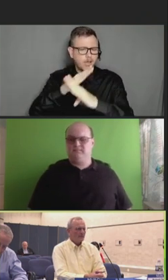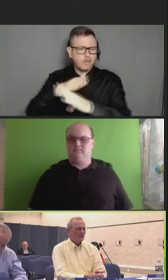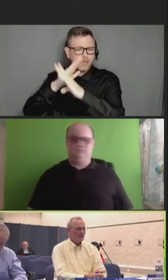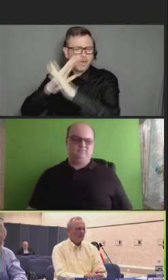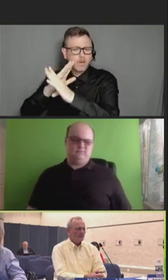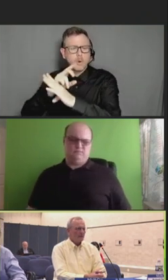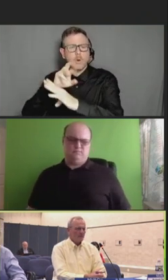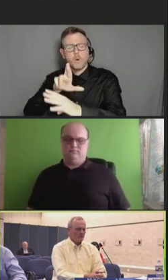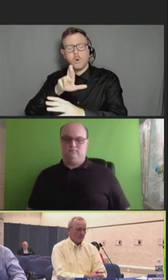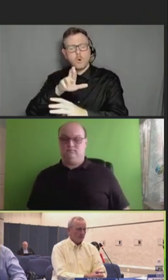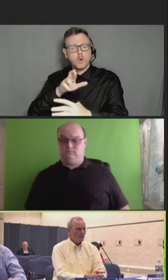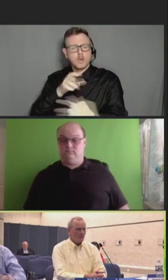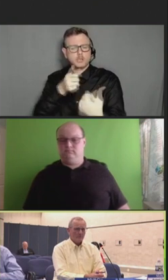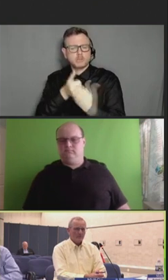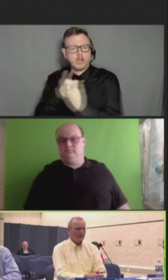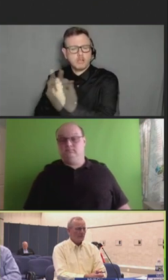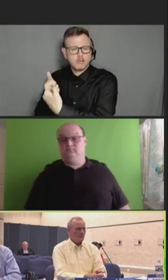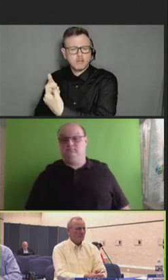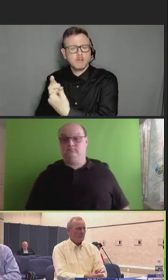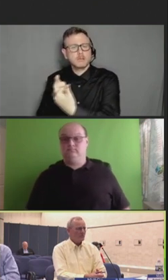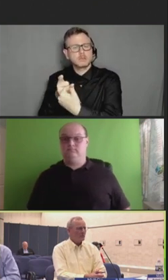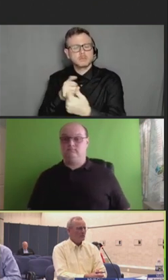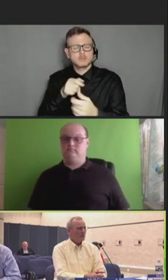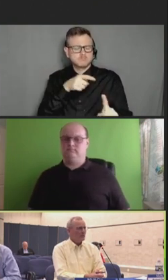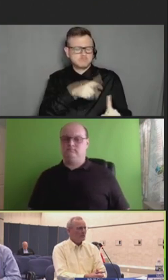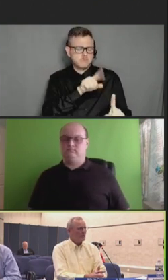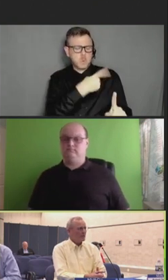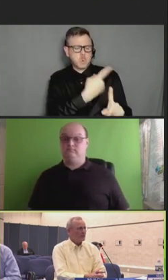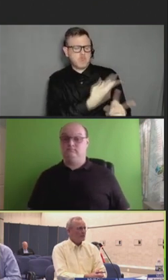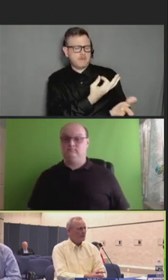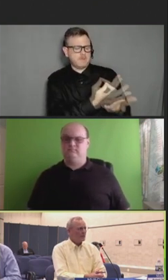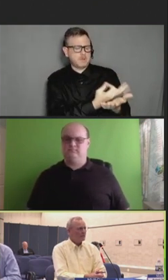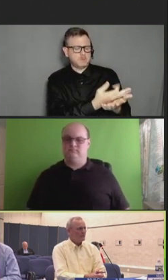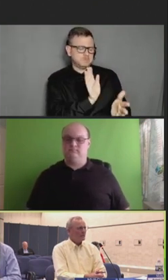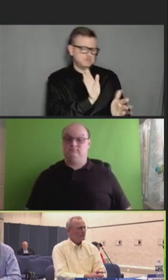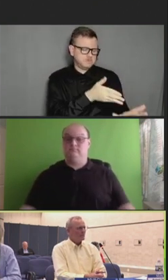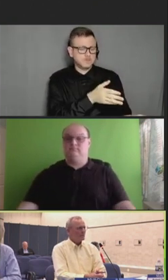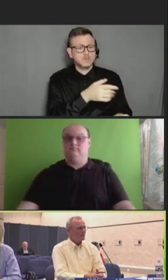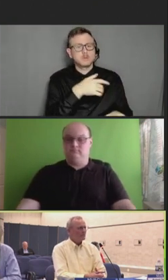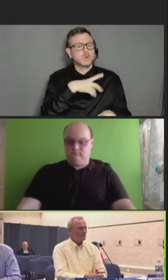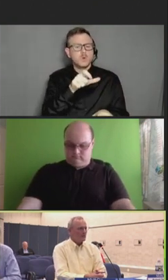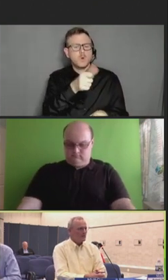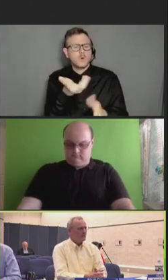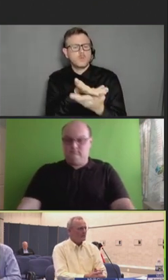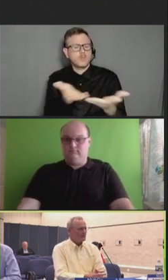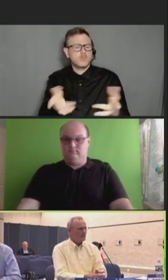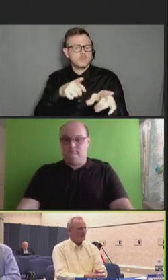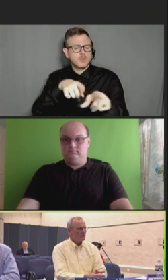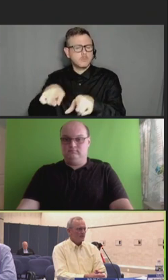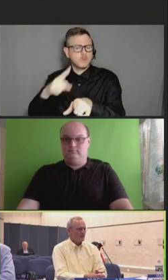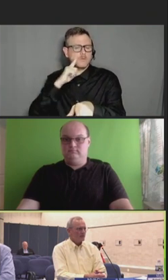running into possibly other than the financial burden that might prevent them from advancing some of these vaccines that need some help?